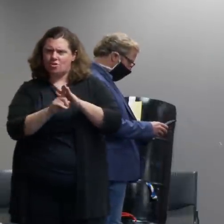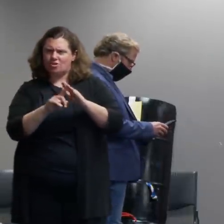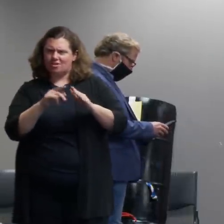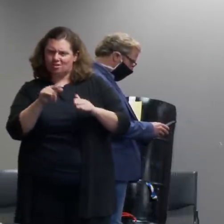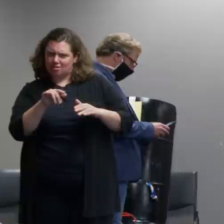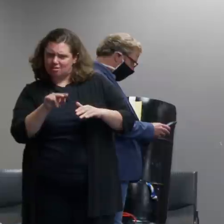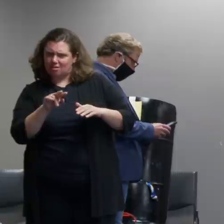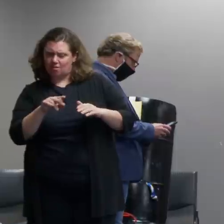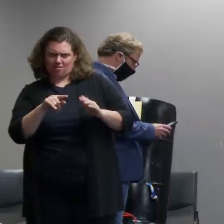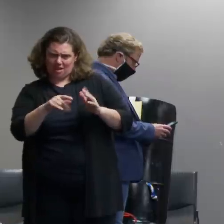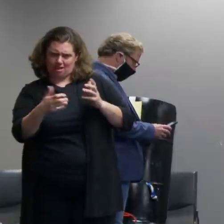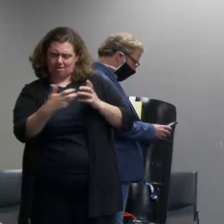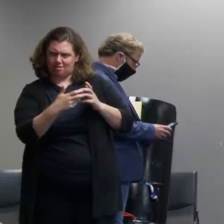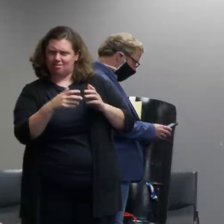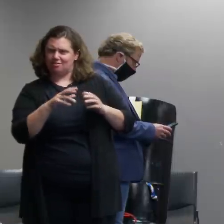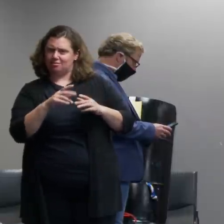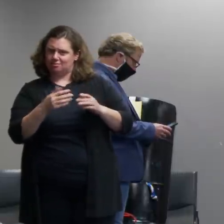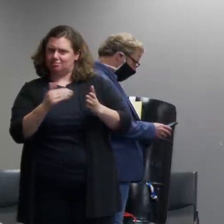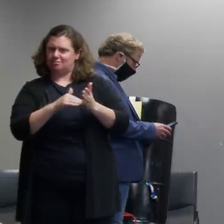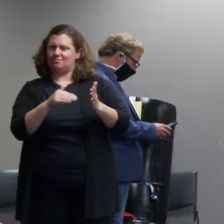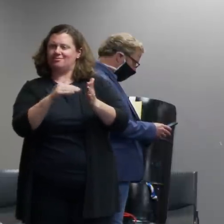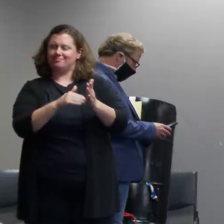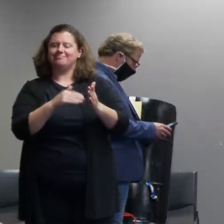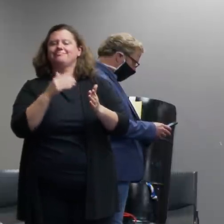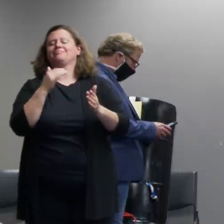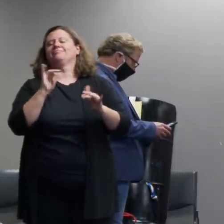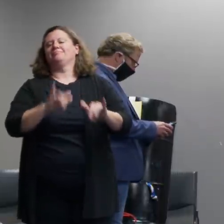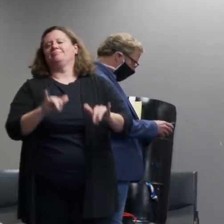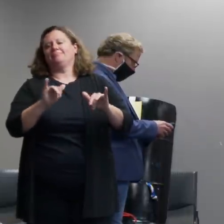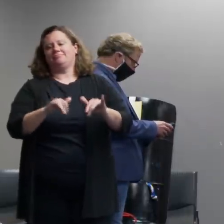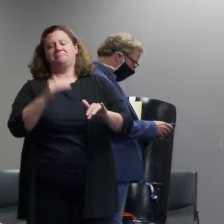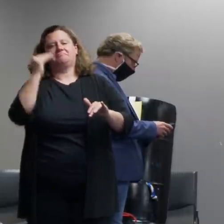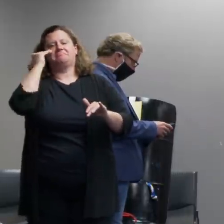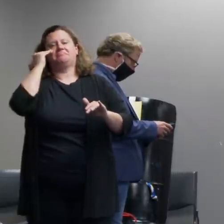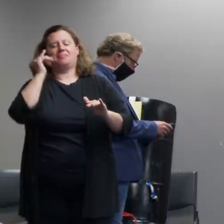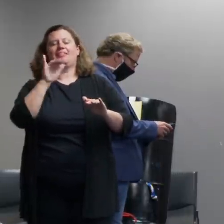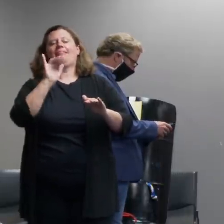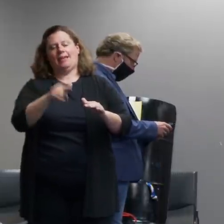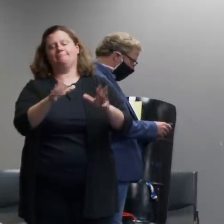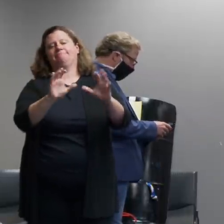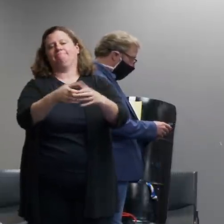that's where we're going to again see that sustained barrage of